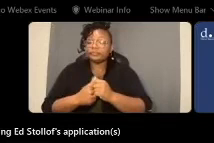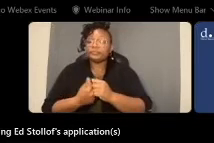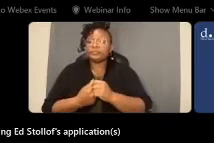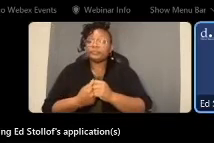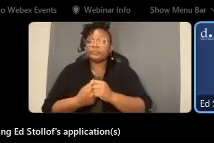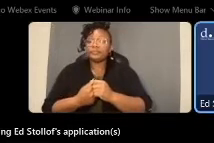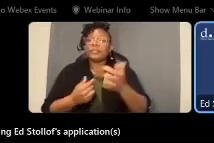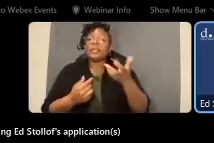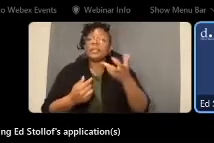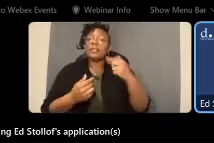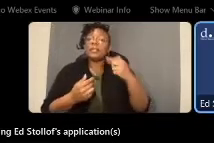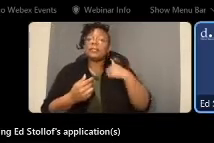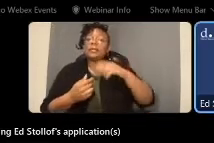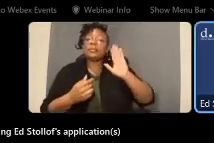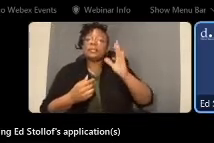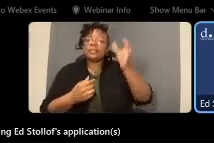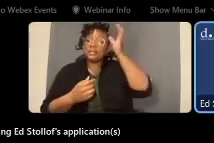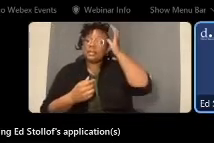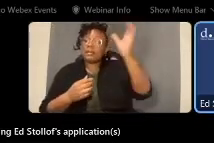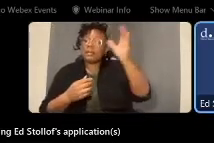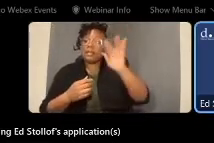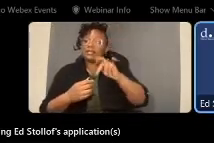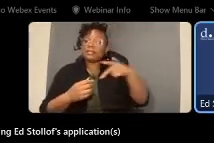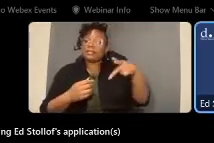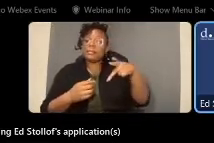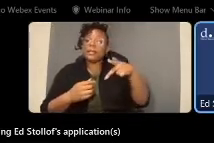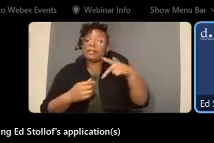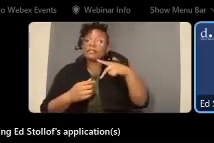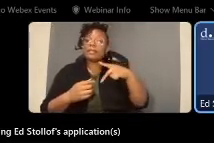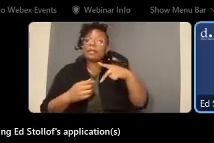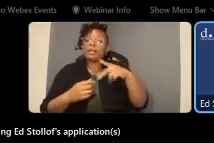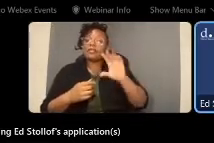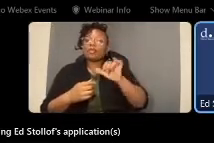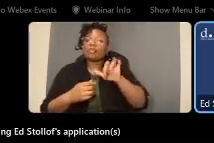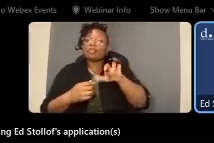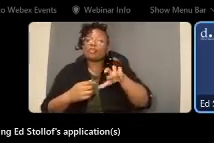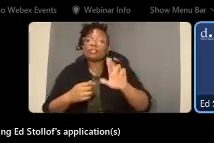we'll then present the concept maps of the corridor this will take about 25